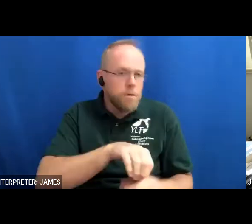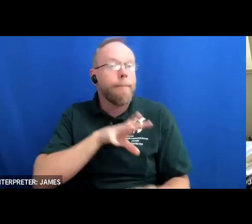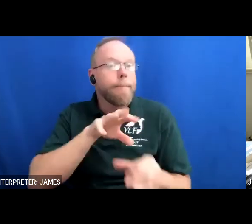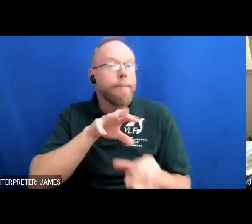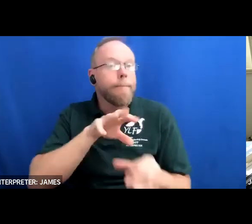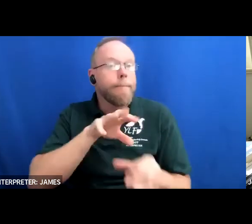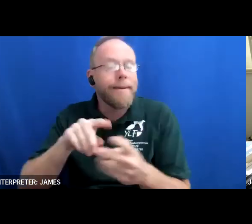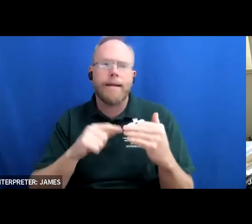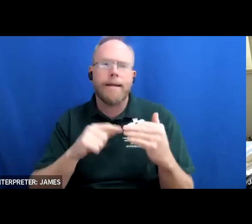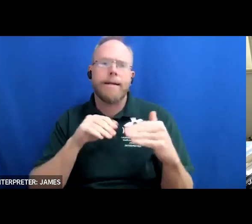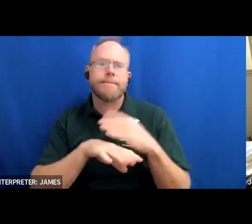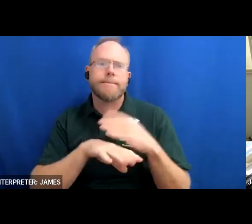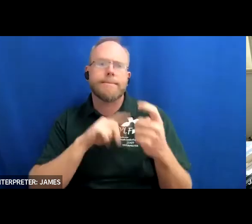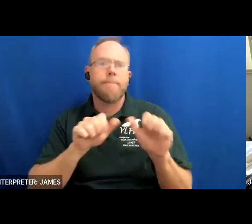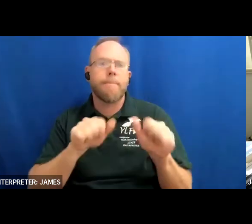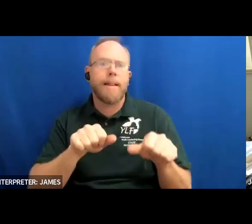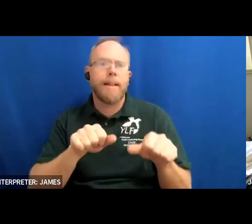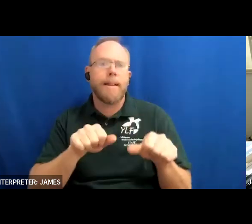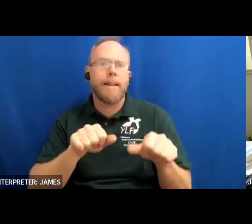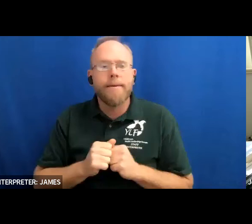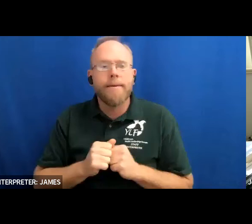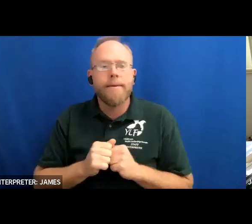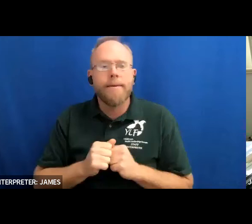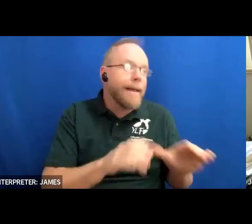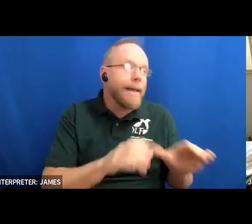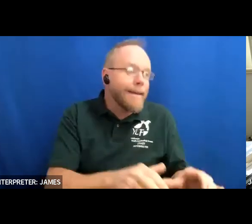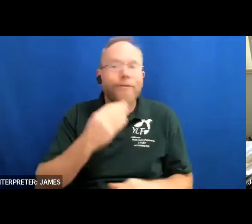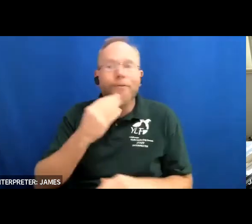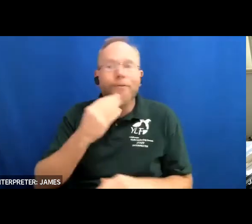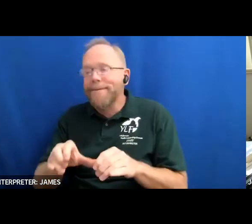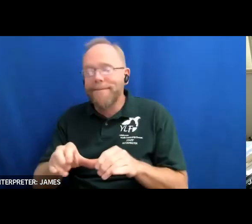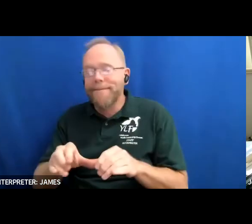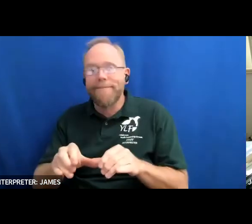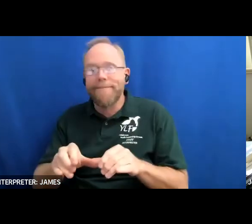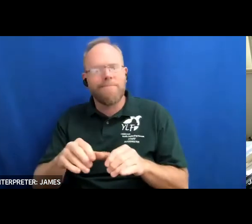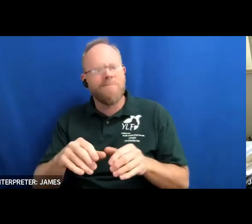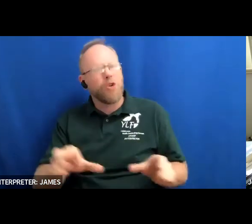as a class or home activity the activity guide encourages students to explore their neighborhoods